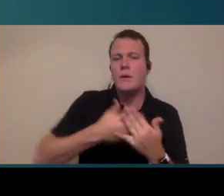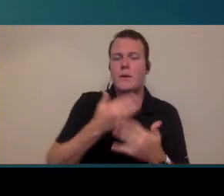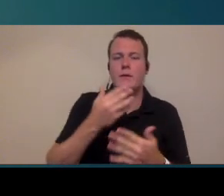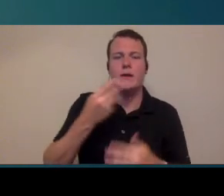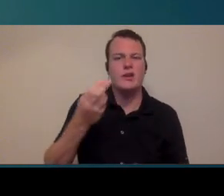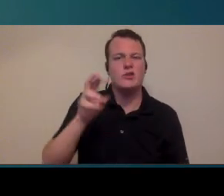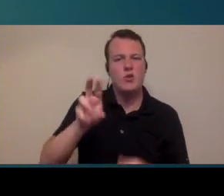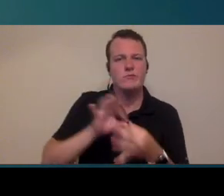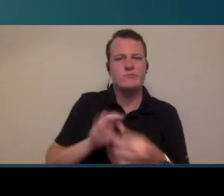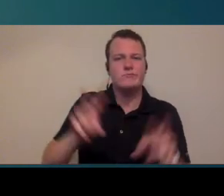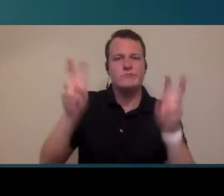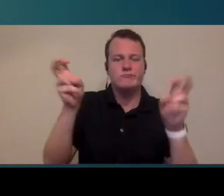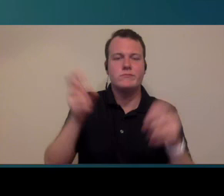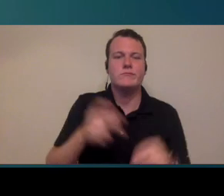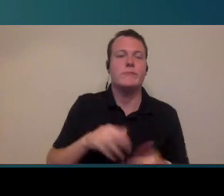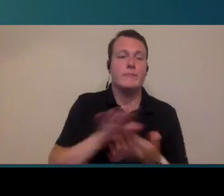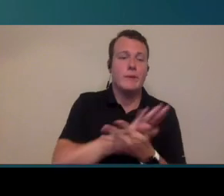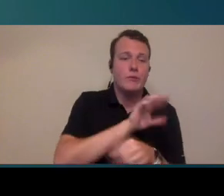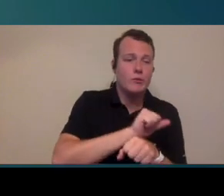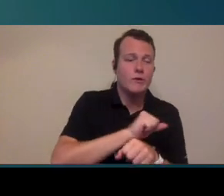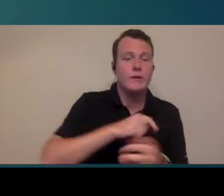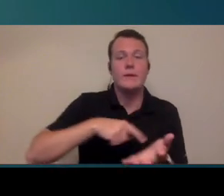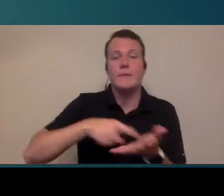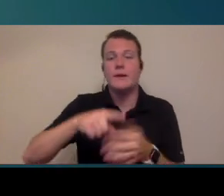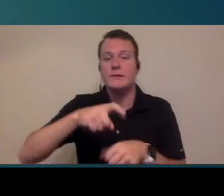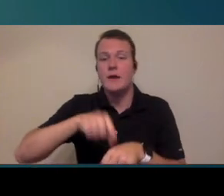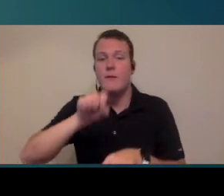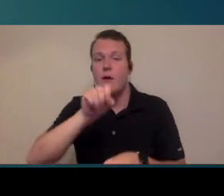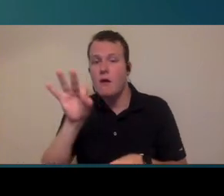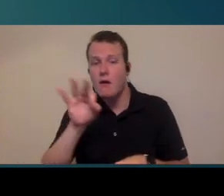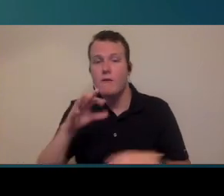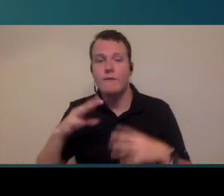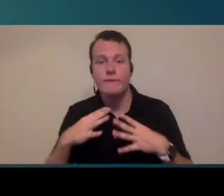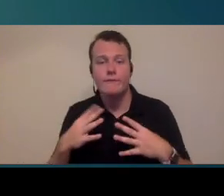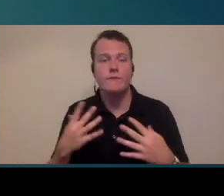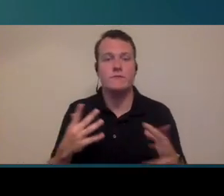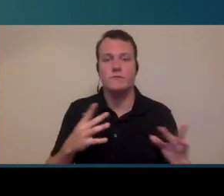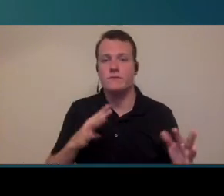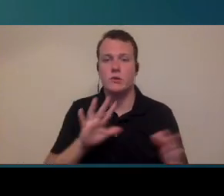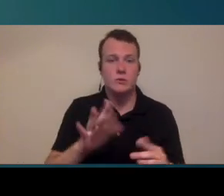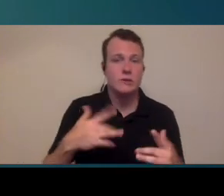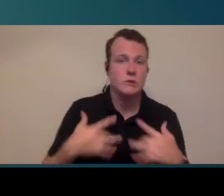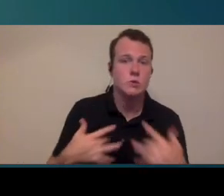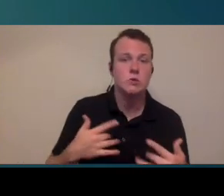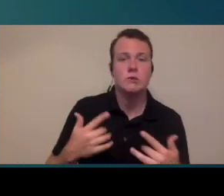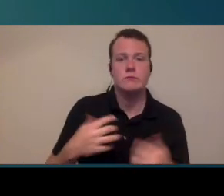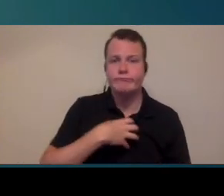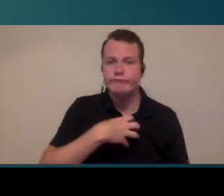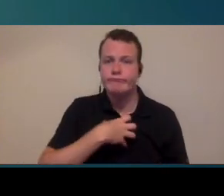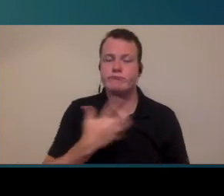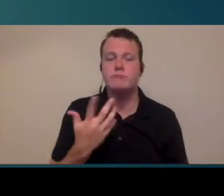concerns from paperwork to paid time off employee concerns or complaints you